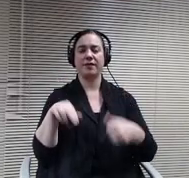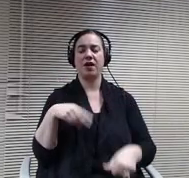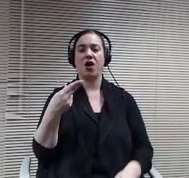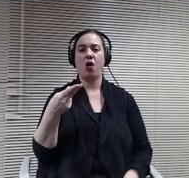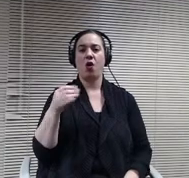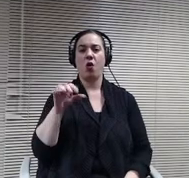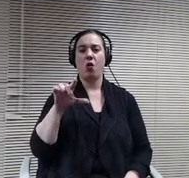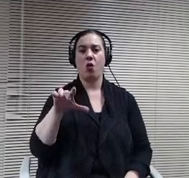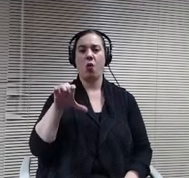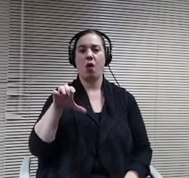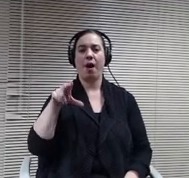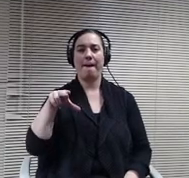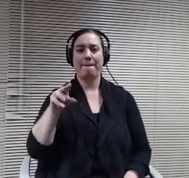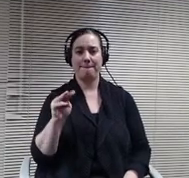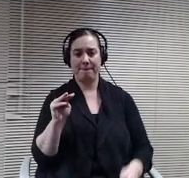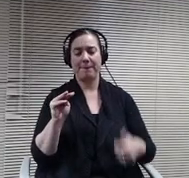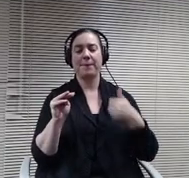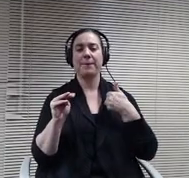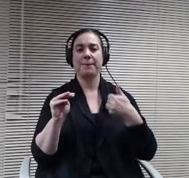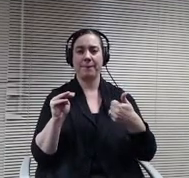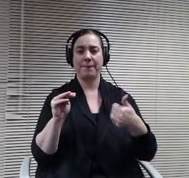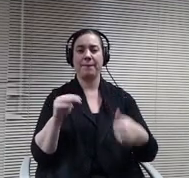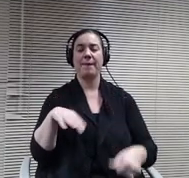Board member Lasage High Board